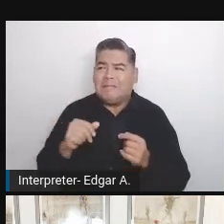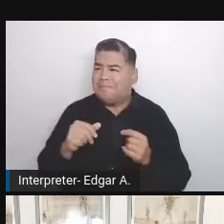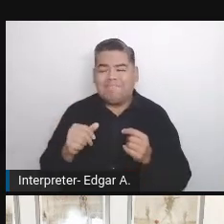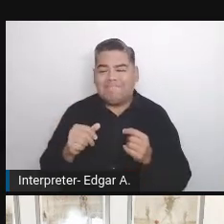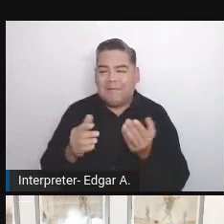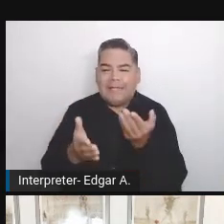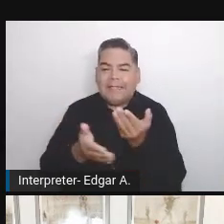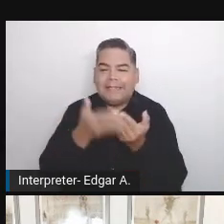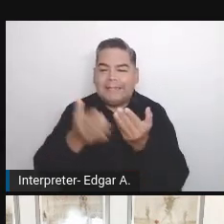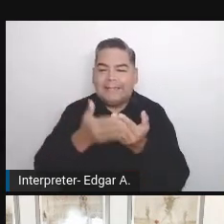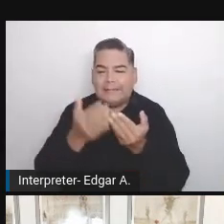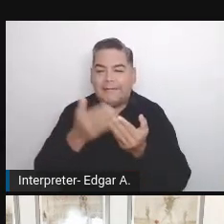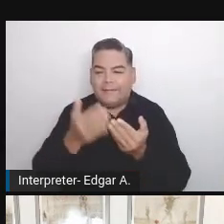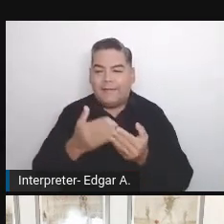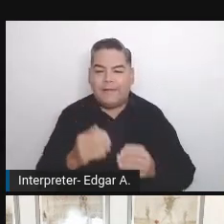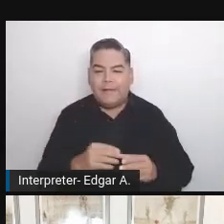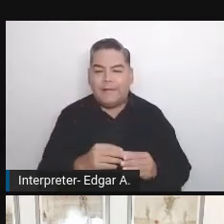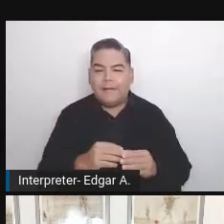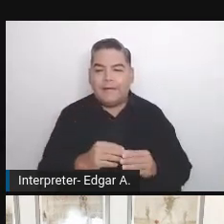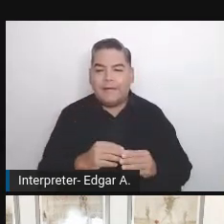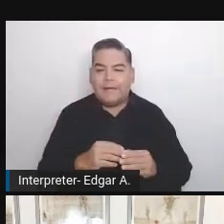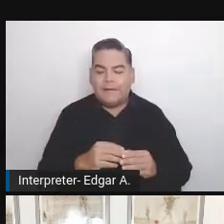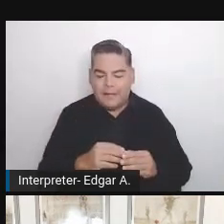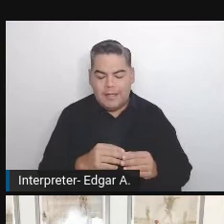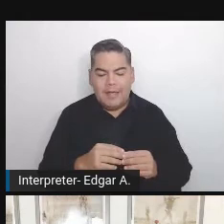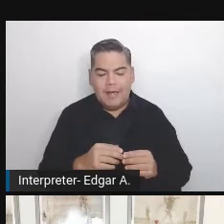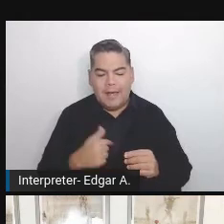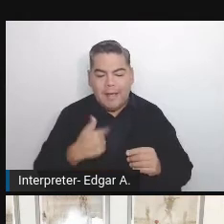I started to understand that okay I am a cyclist.